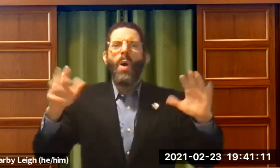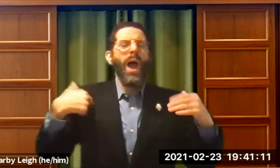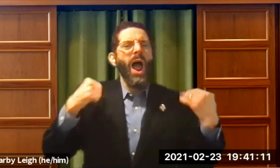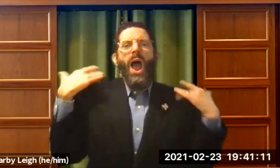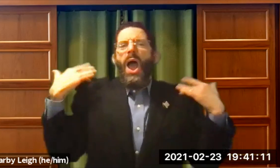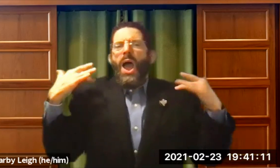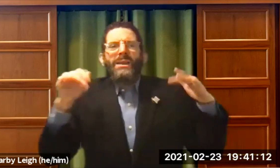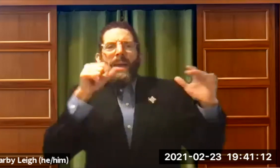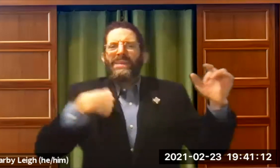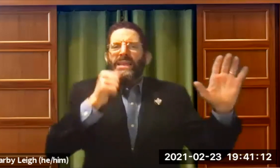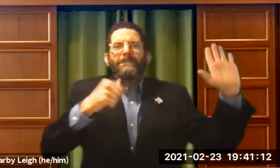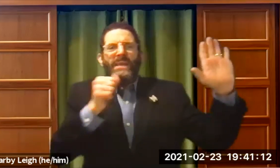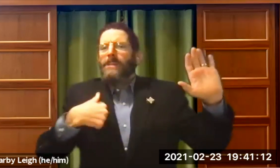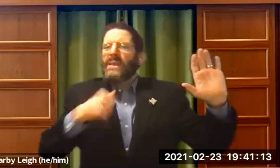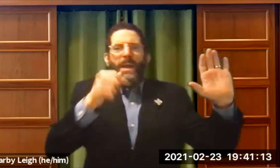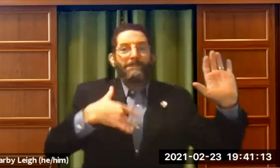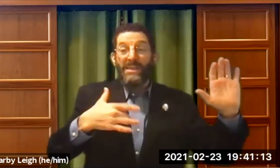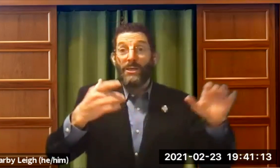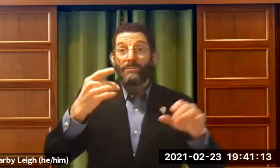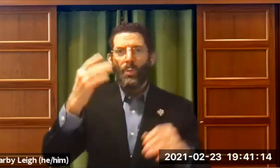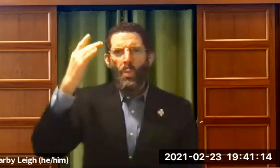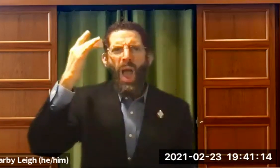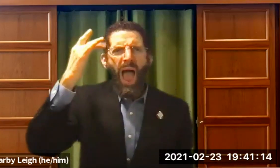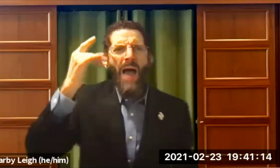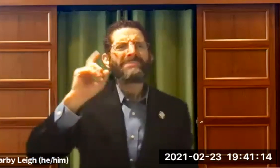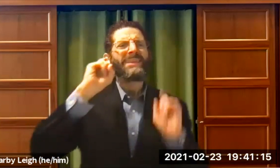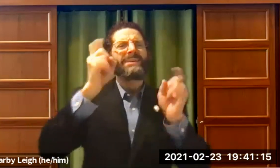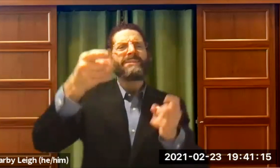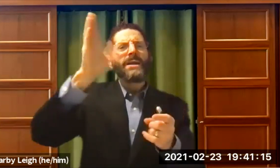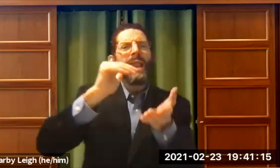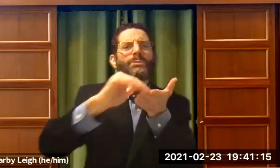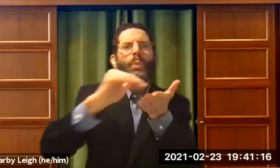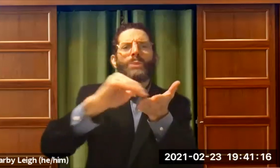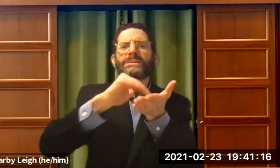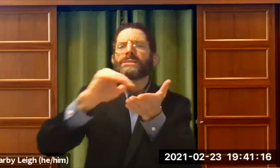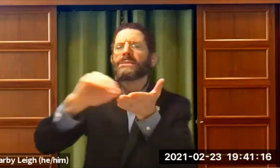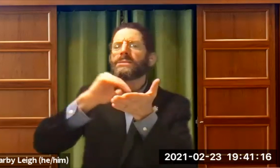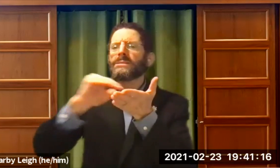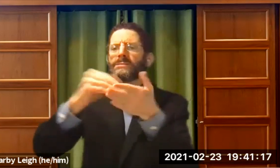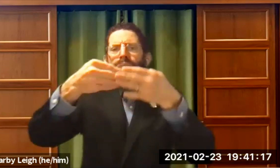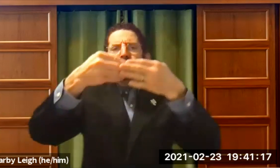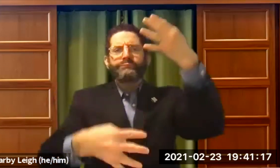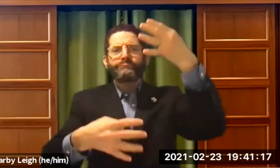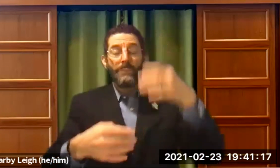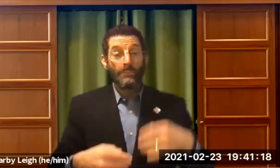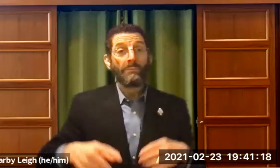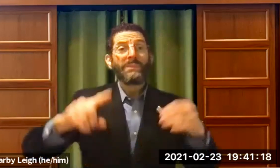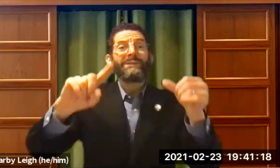I can't, I can't, I don't want to, not me, not me, don't pick me "why? God said there's no excuse.